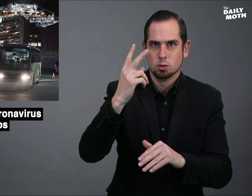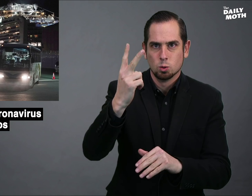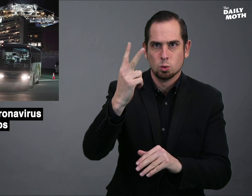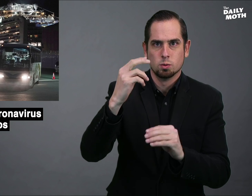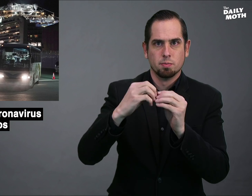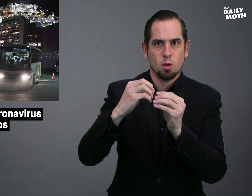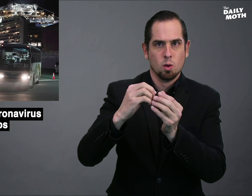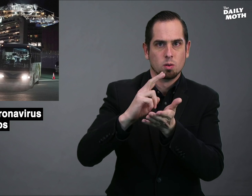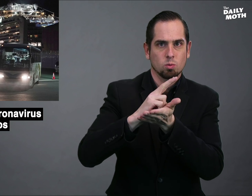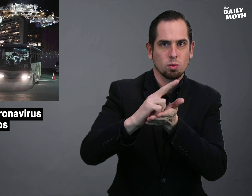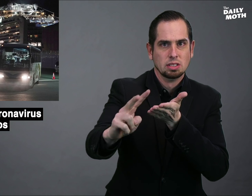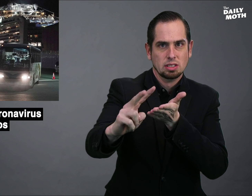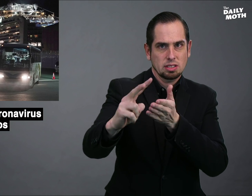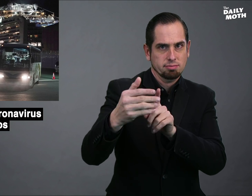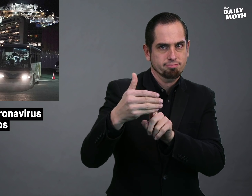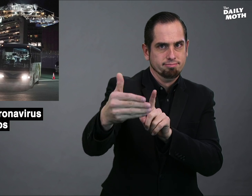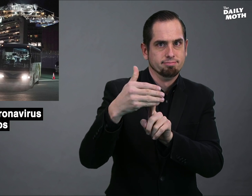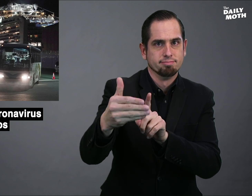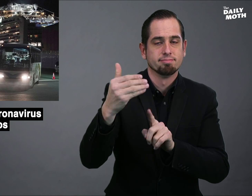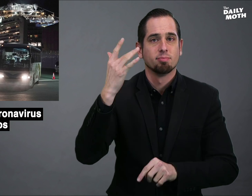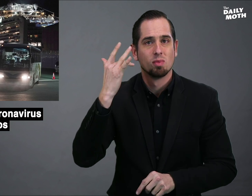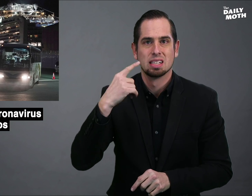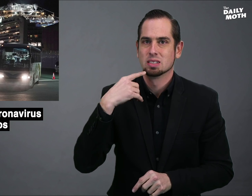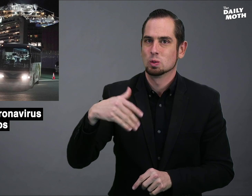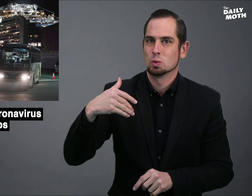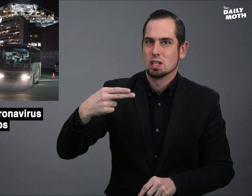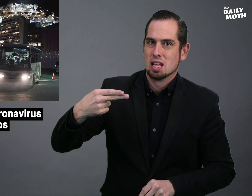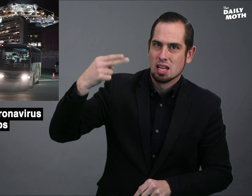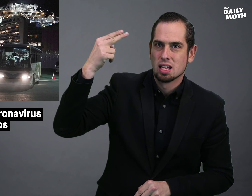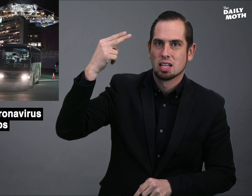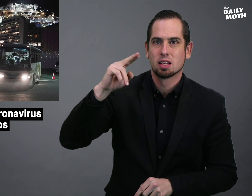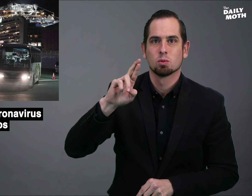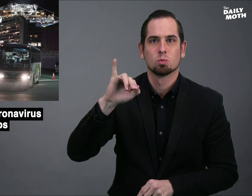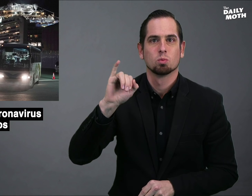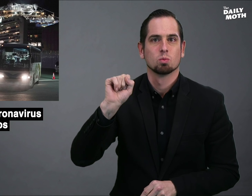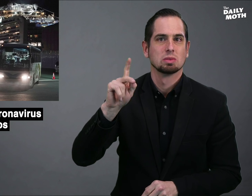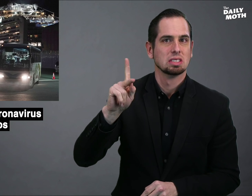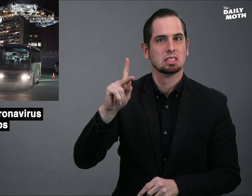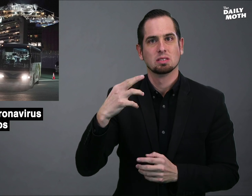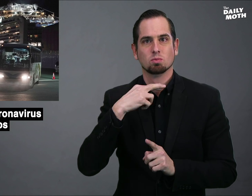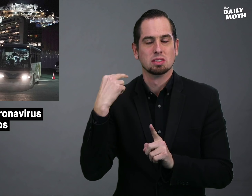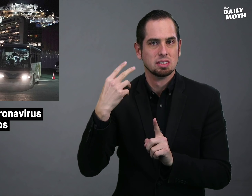two more weeks because there is a great risk